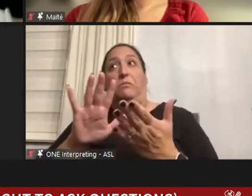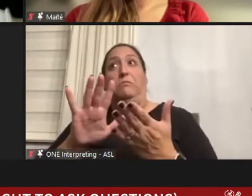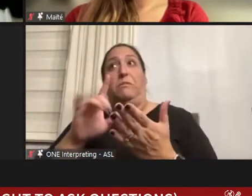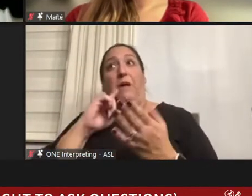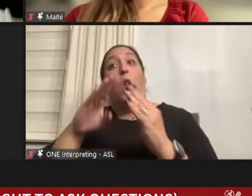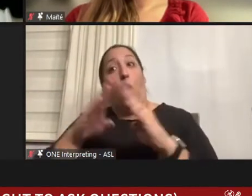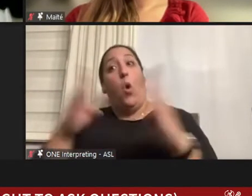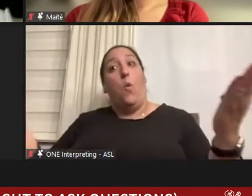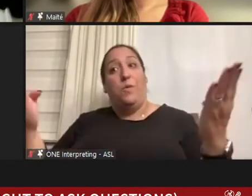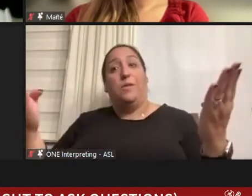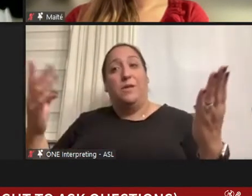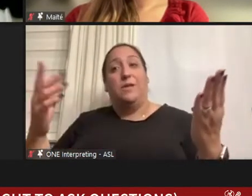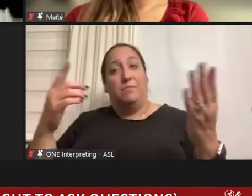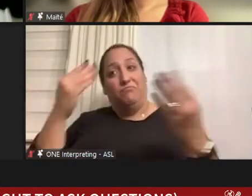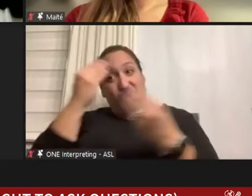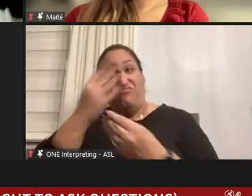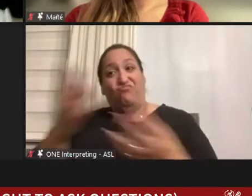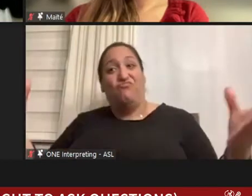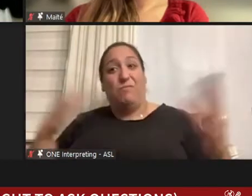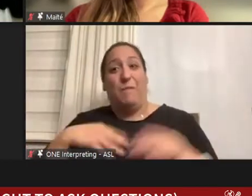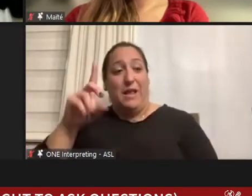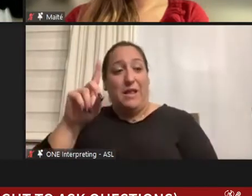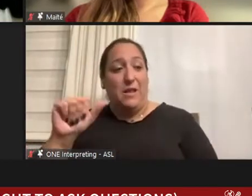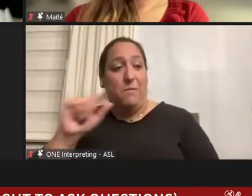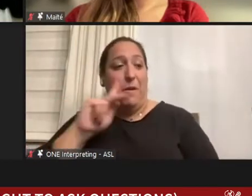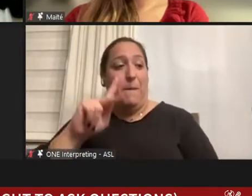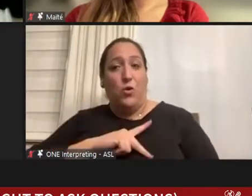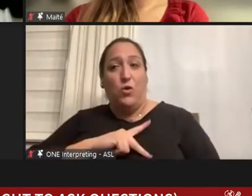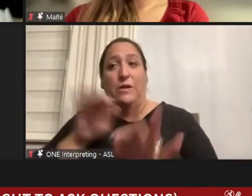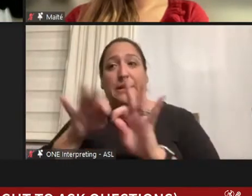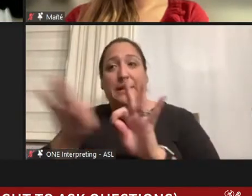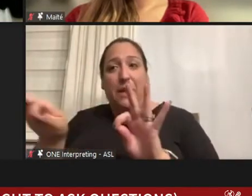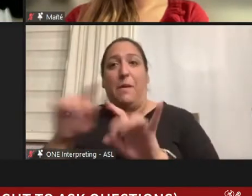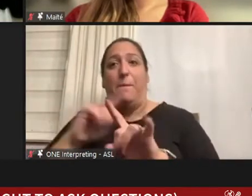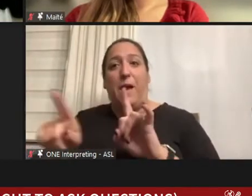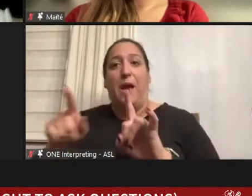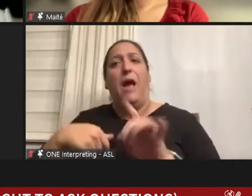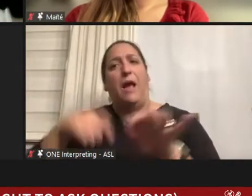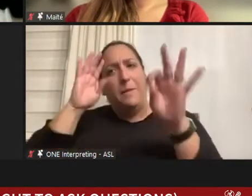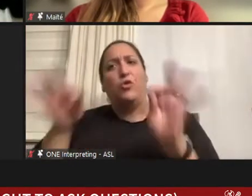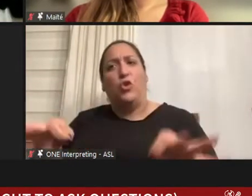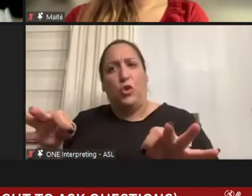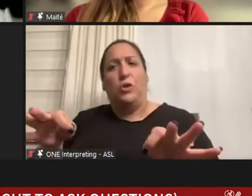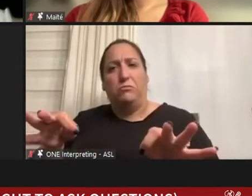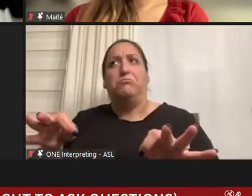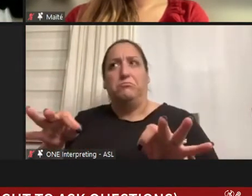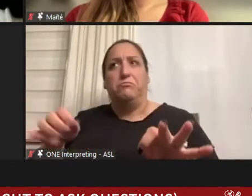disability and my personal statement, and I am certain that I did not get certain